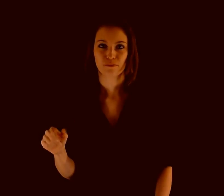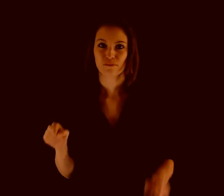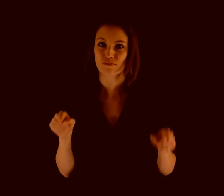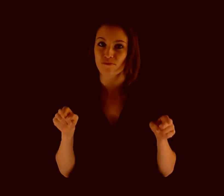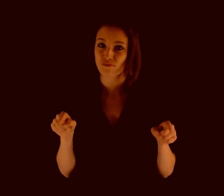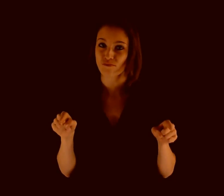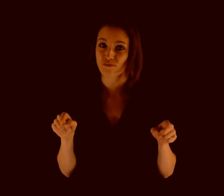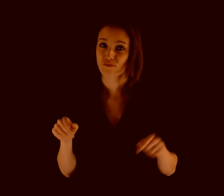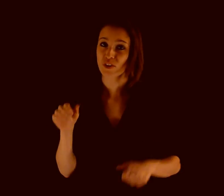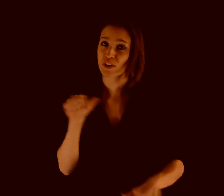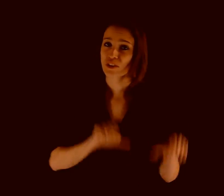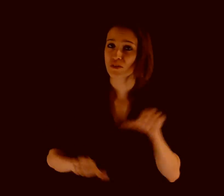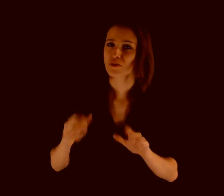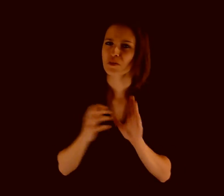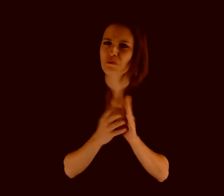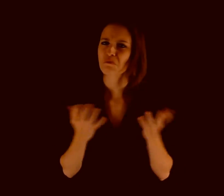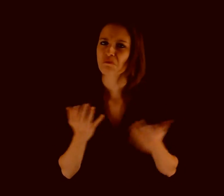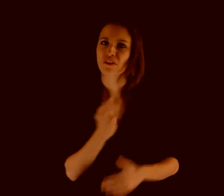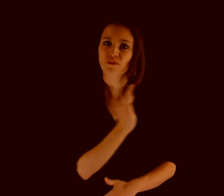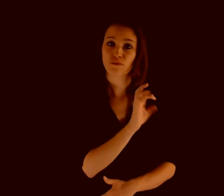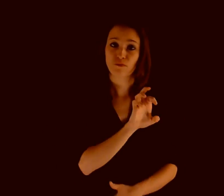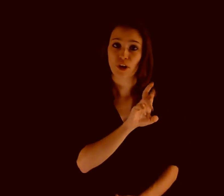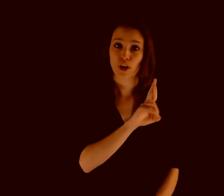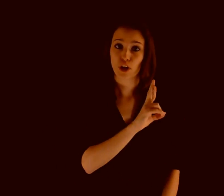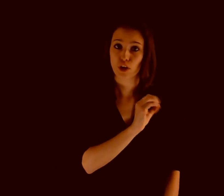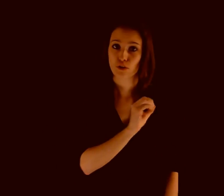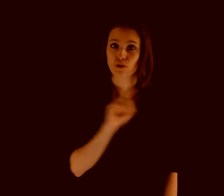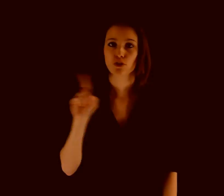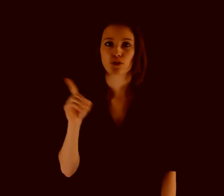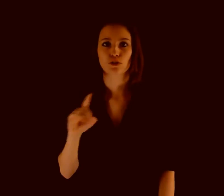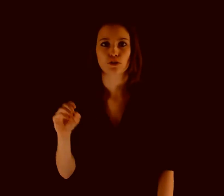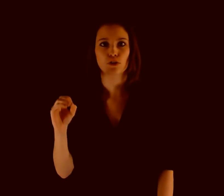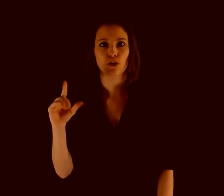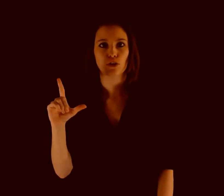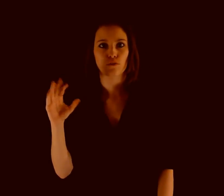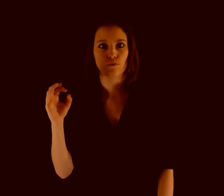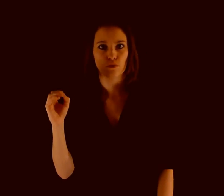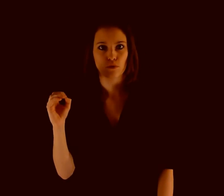THESE-TWO CHEMICAL SYMBOL WHAT? #F-E-R-R-O #Z-O-L-F-O These are the chemical symbols for Iron and Sulfur